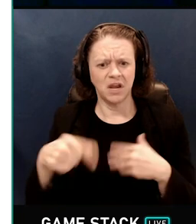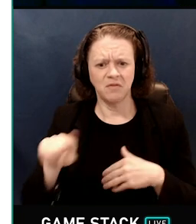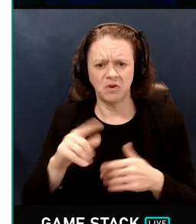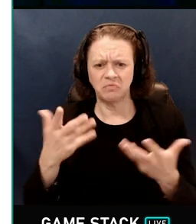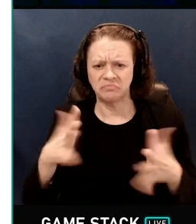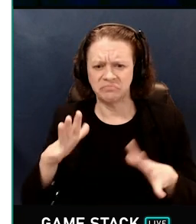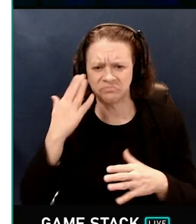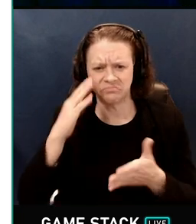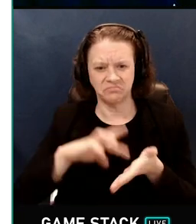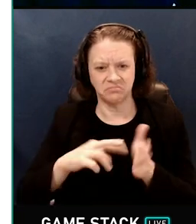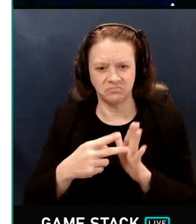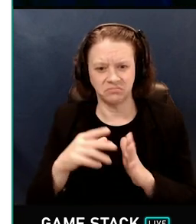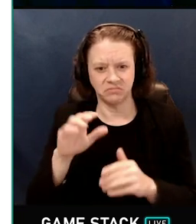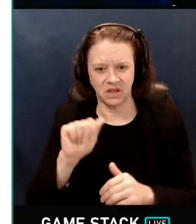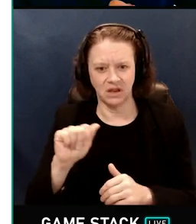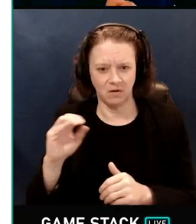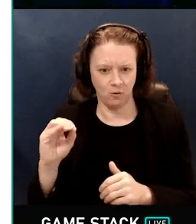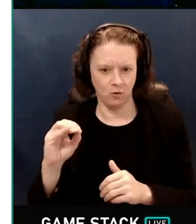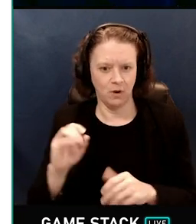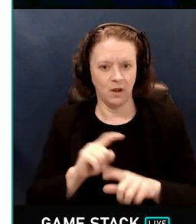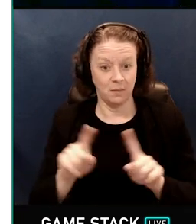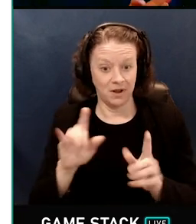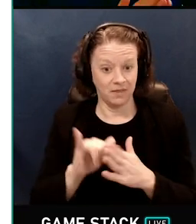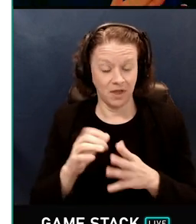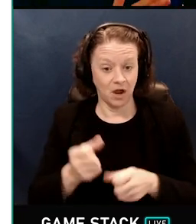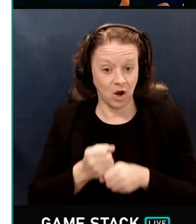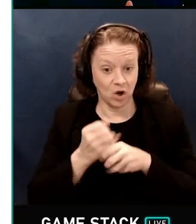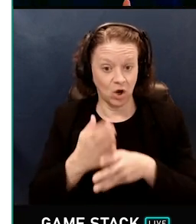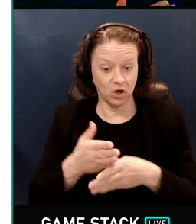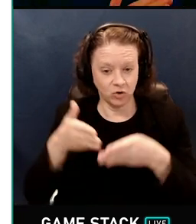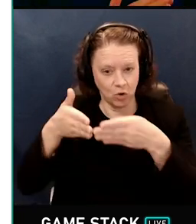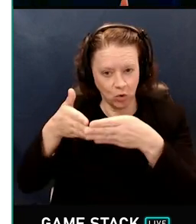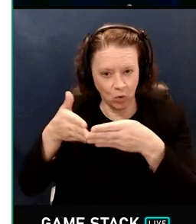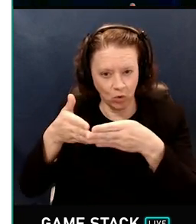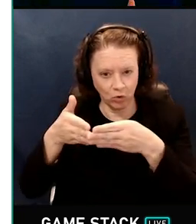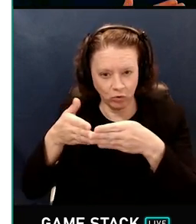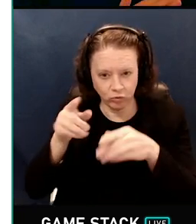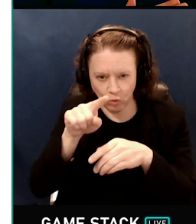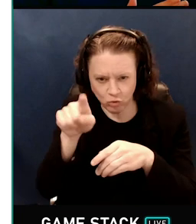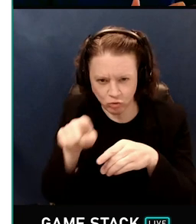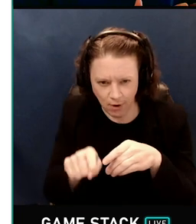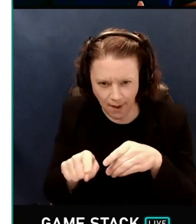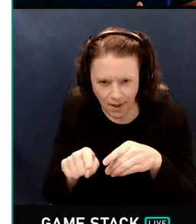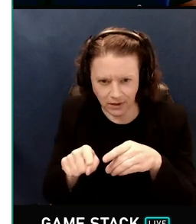idea about what ambient occlusion is. Ir's the thing that makes corners and crevices dark.